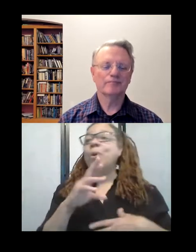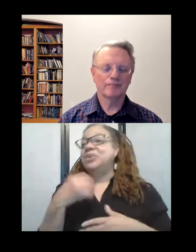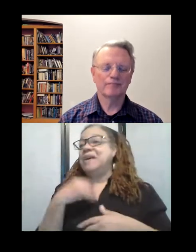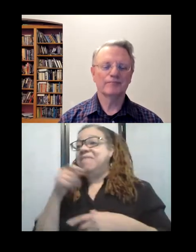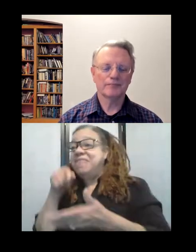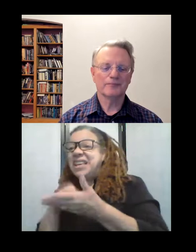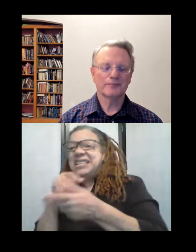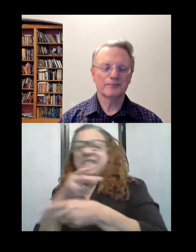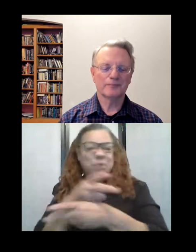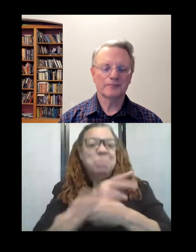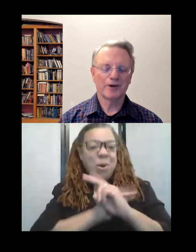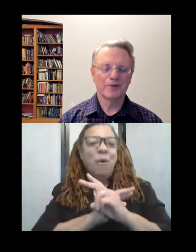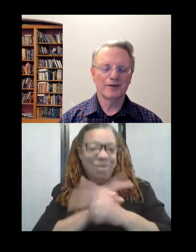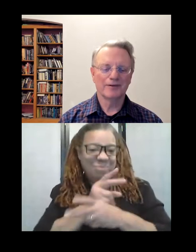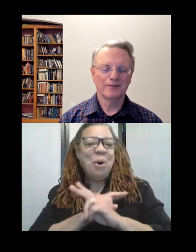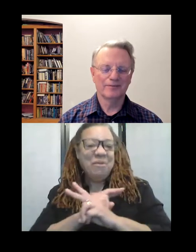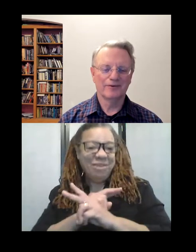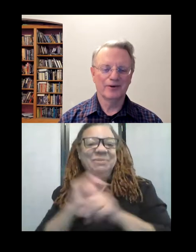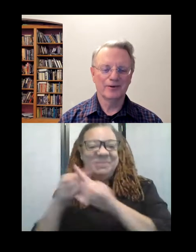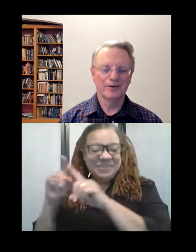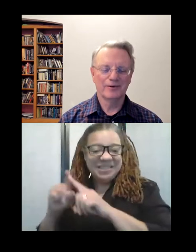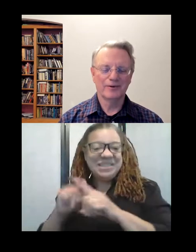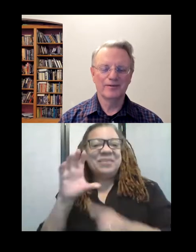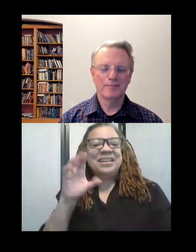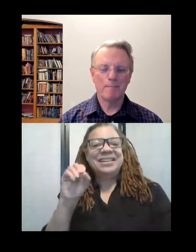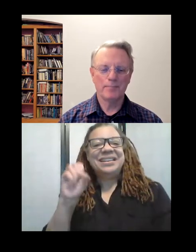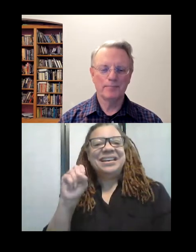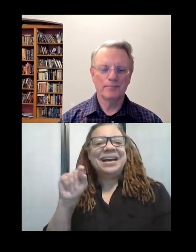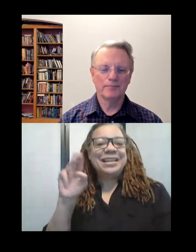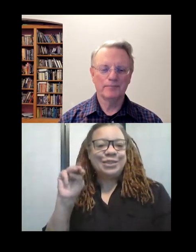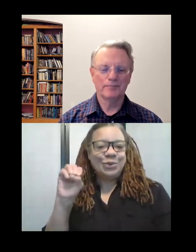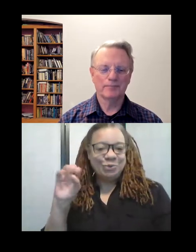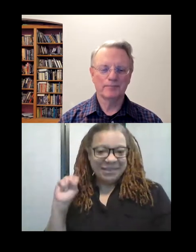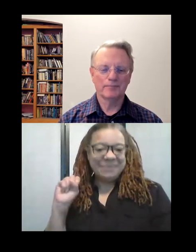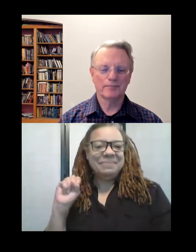you know, borrow the costumes. That's cool! That is so cool! So